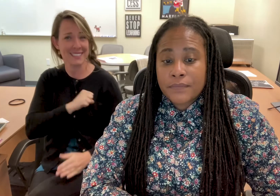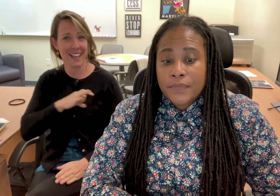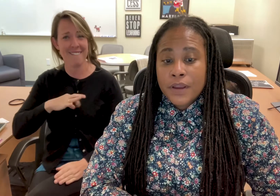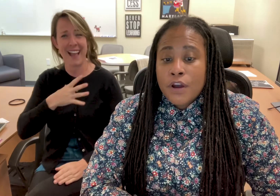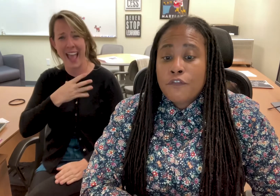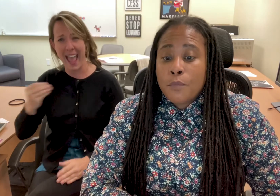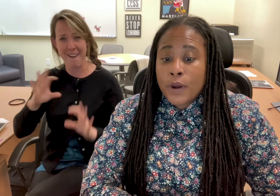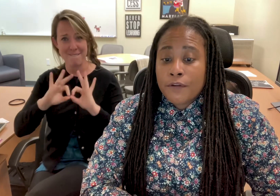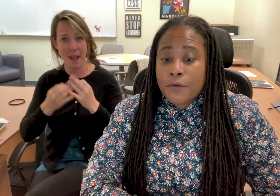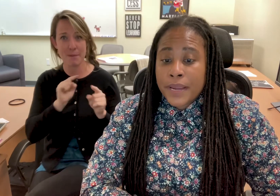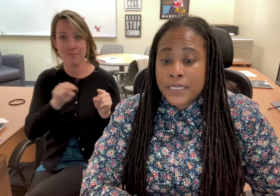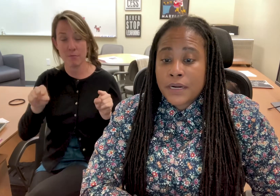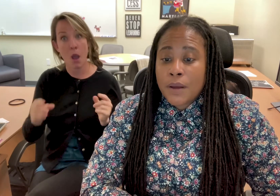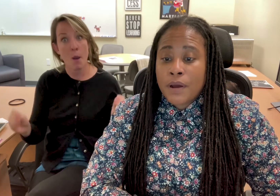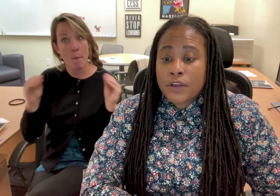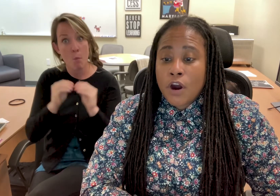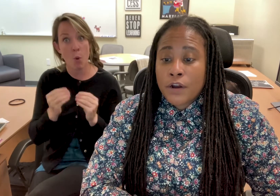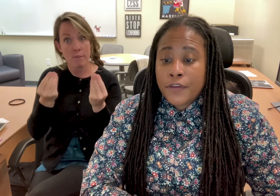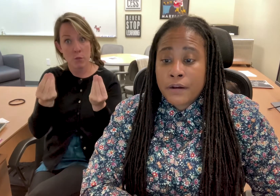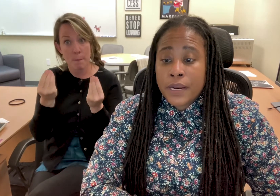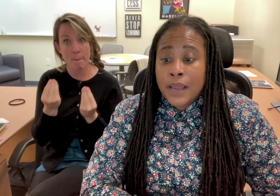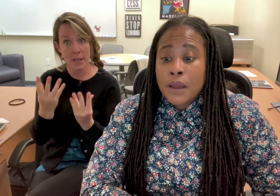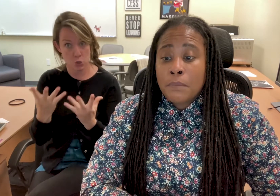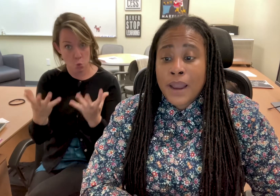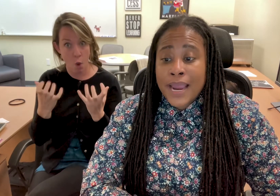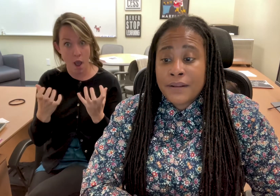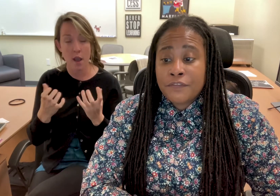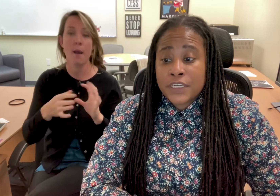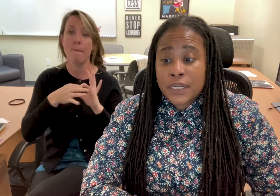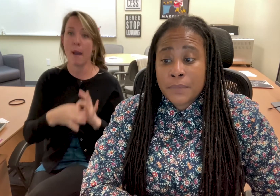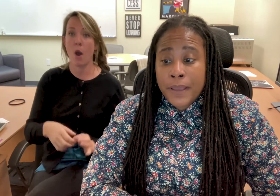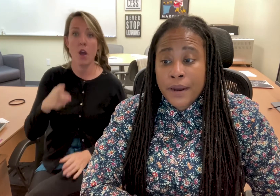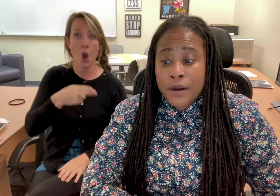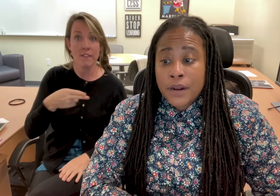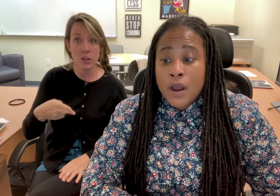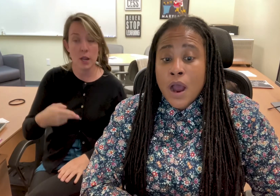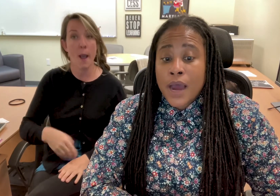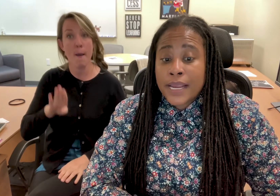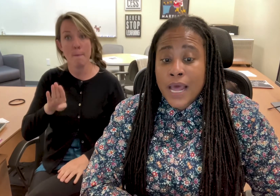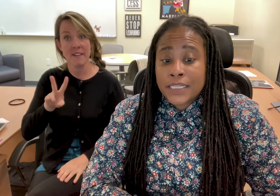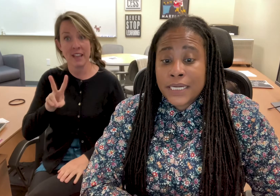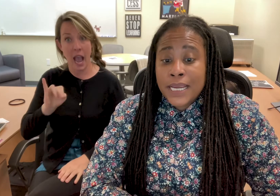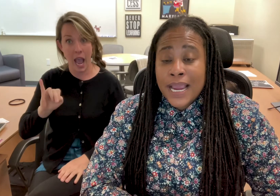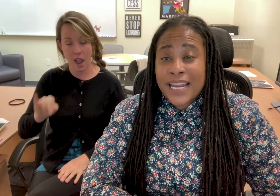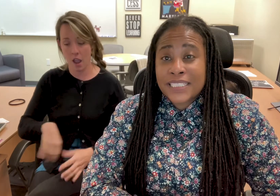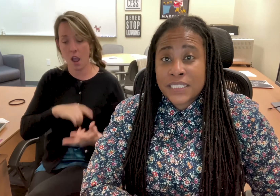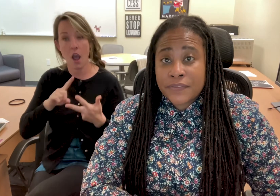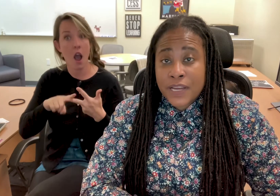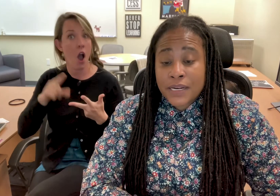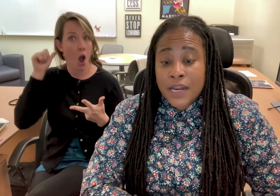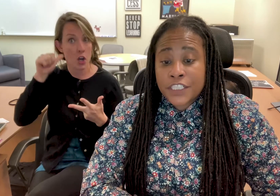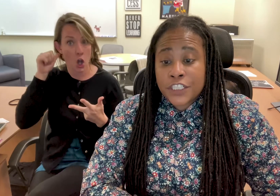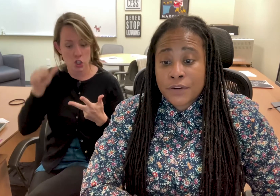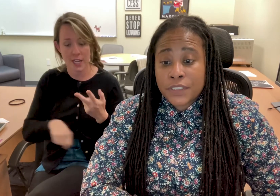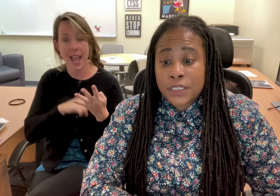For more information about the Hard of Hearing, Blind and Visually Impaired, Audiology, and Assistive Technology services,